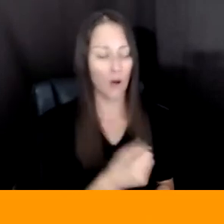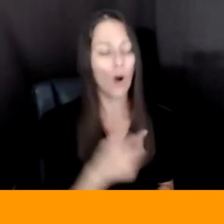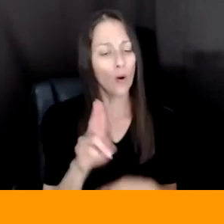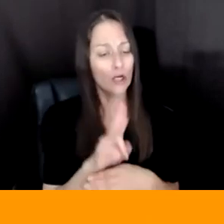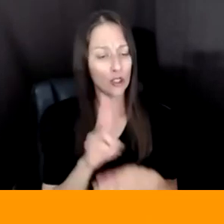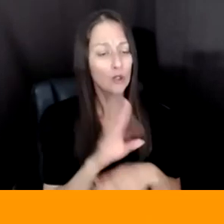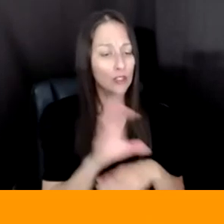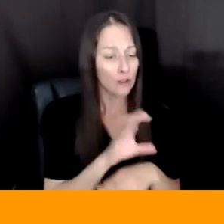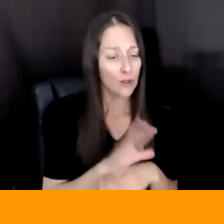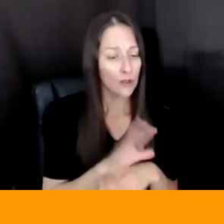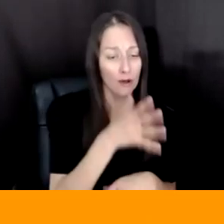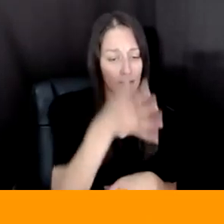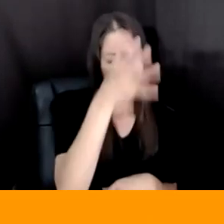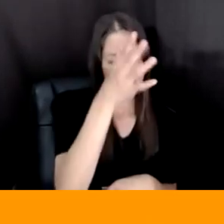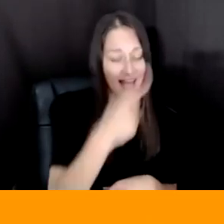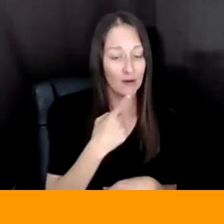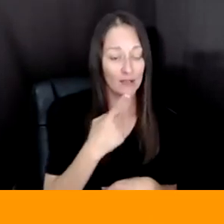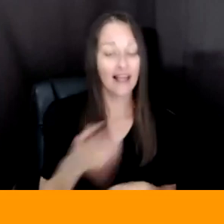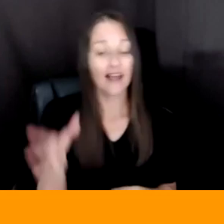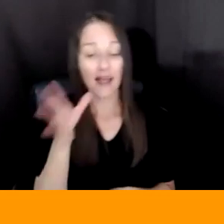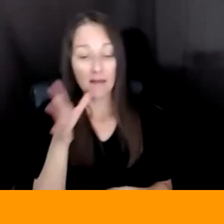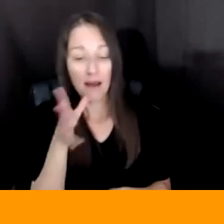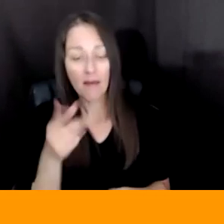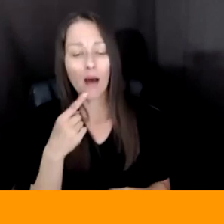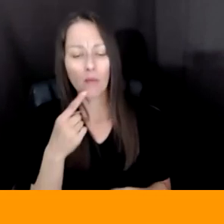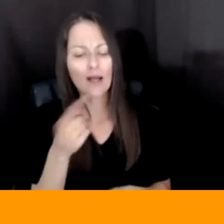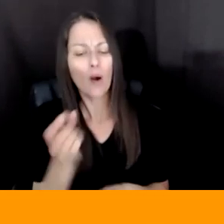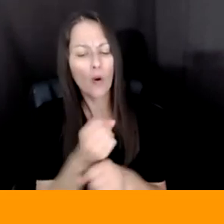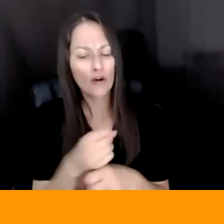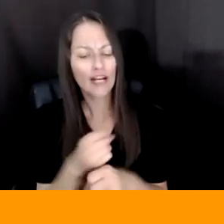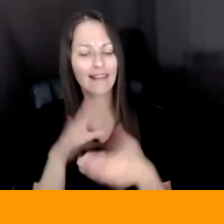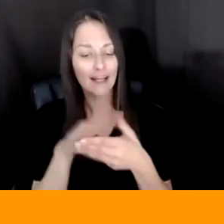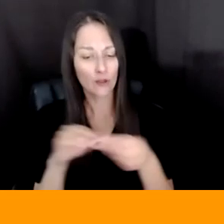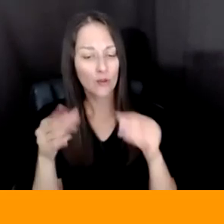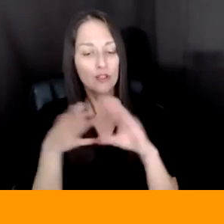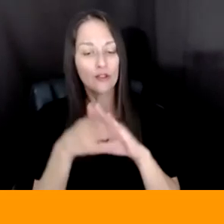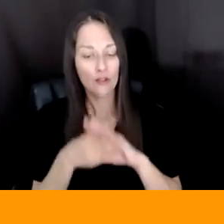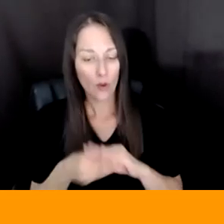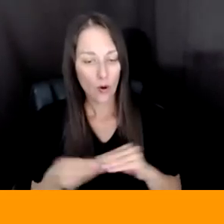MY MOM SAYS YOU KNOW BUILD THAT INTO A STORY AND, AND TRANSCEND THE COLONIZED VIEW OF THE WORLD,